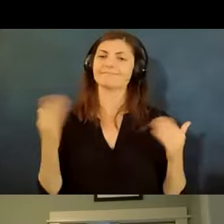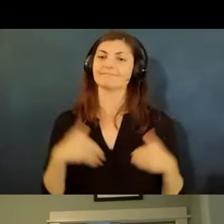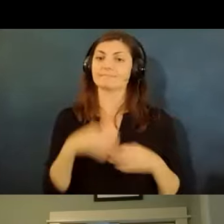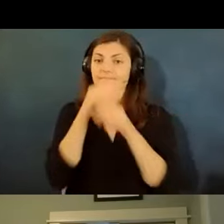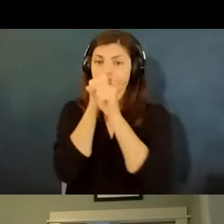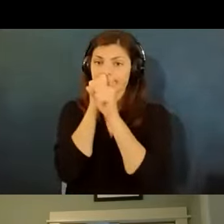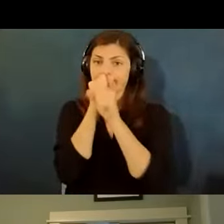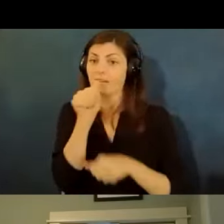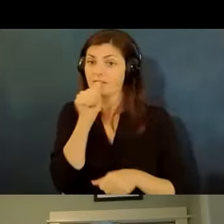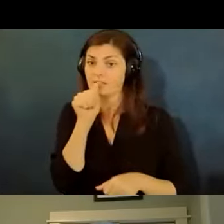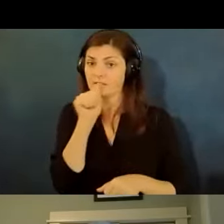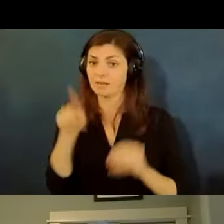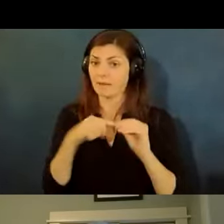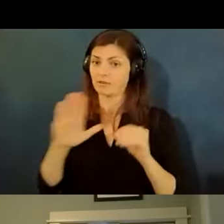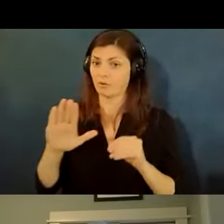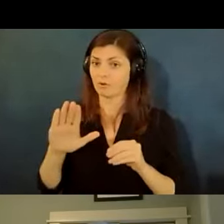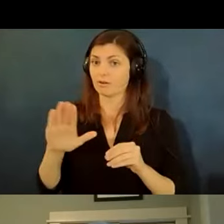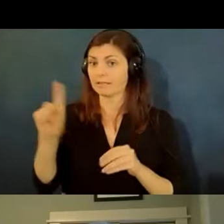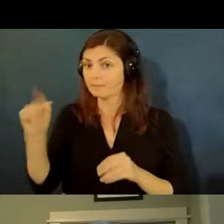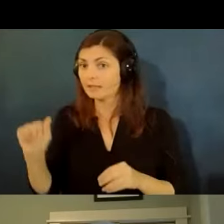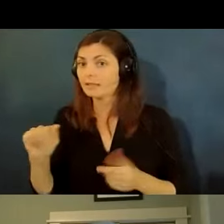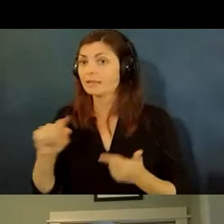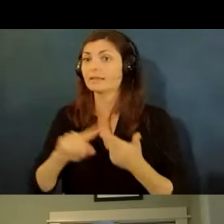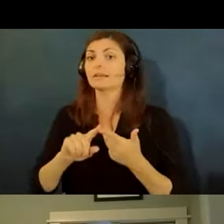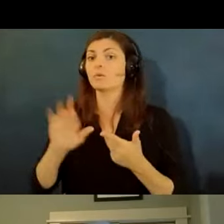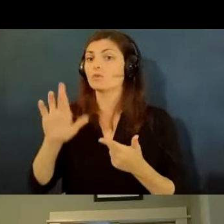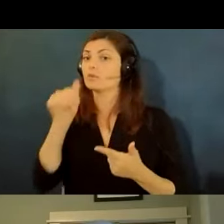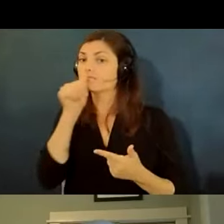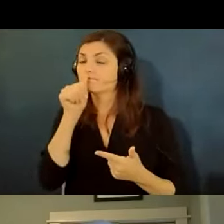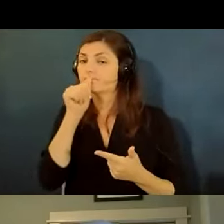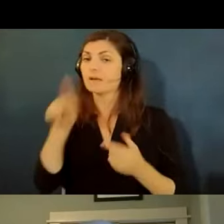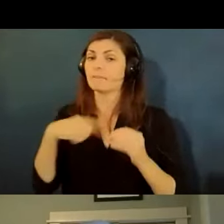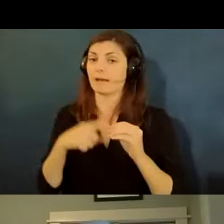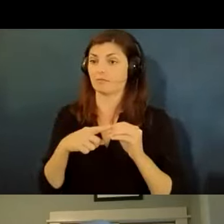your disability or about having covet 19. there was another question can the employer